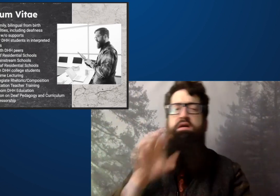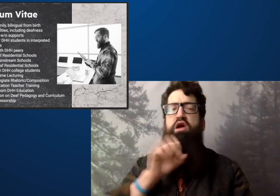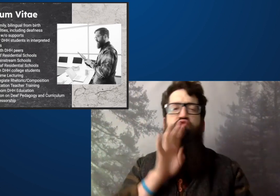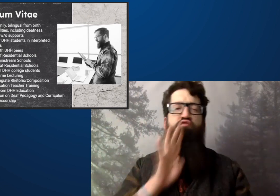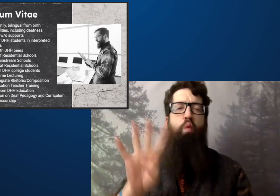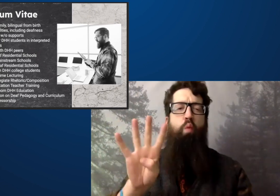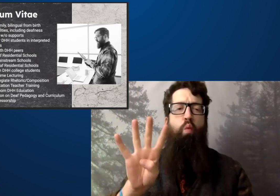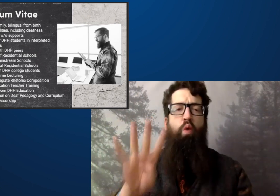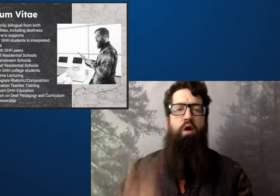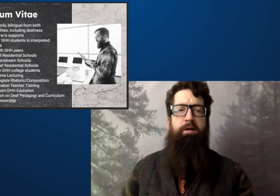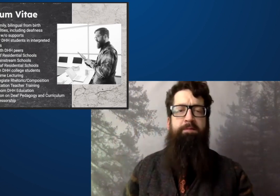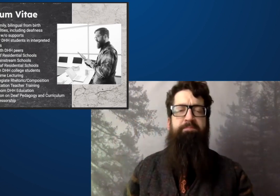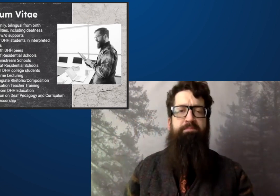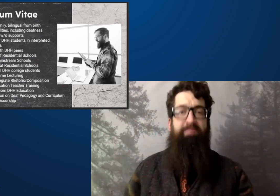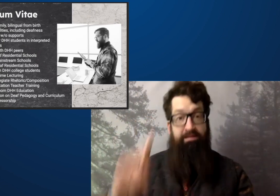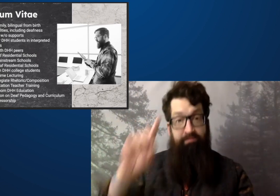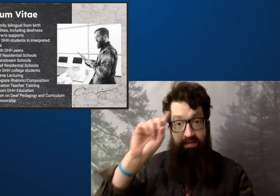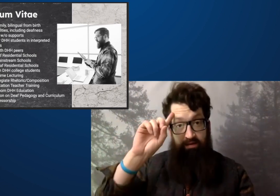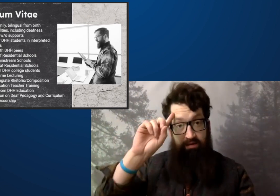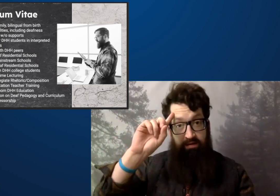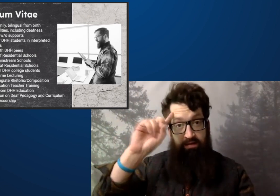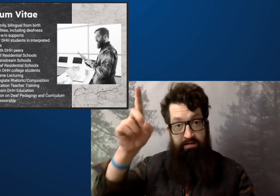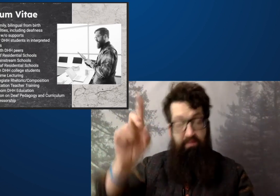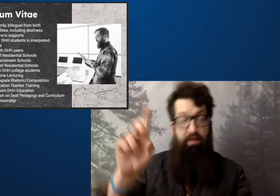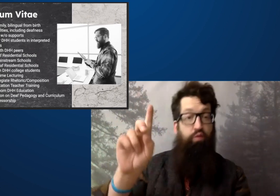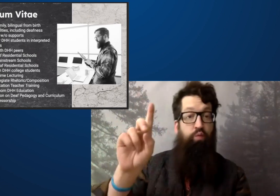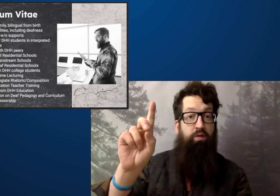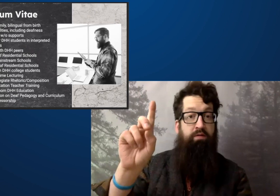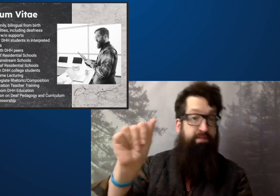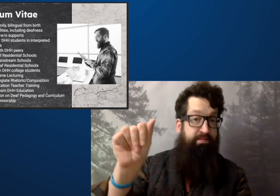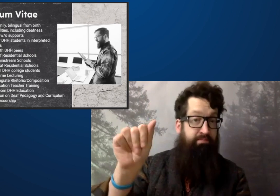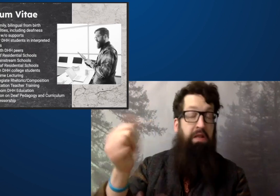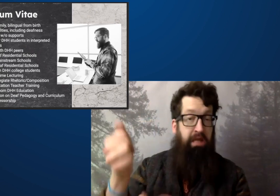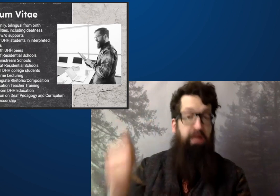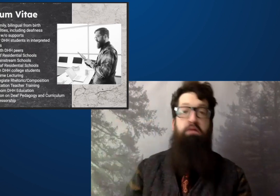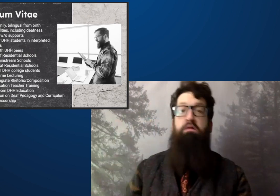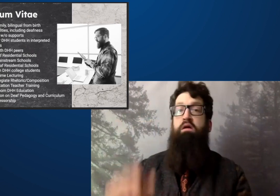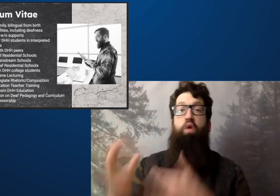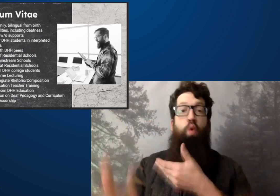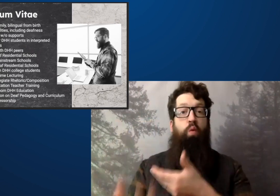I had young students. Three of them were age four and very bright.